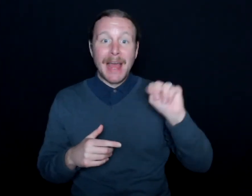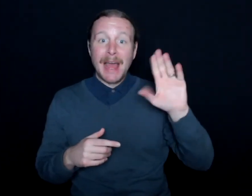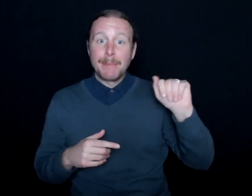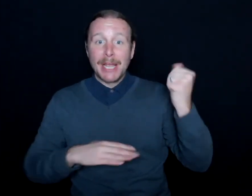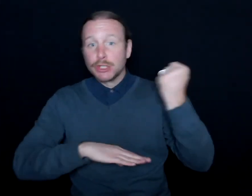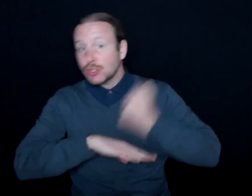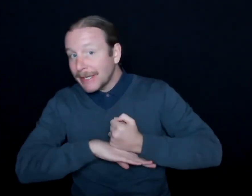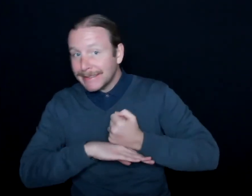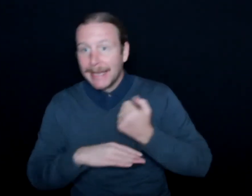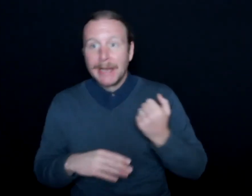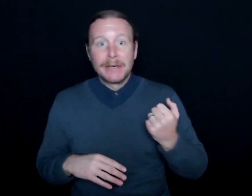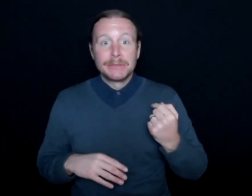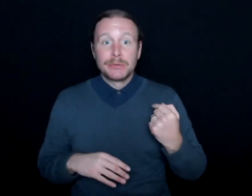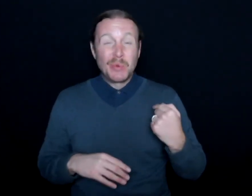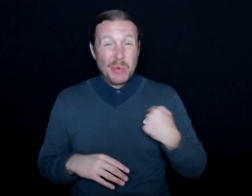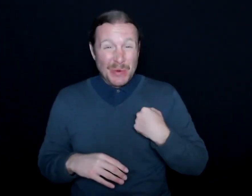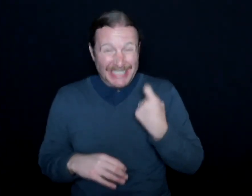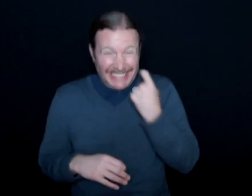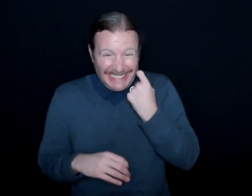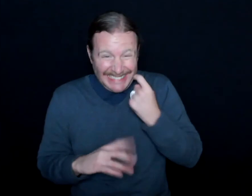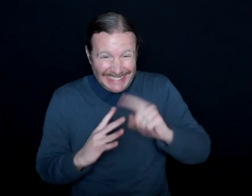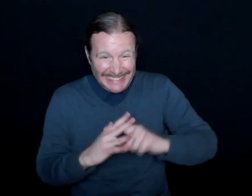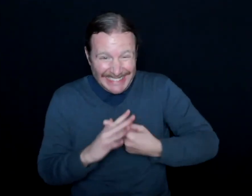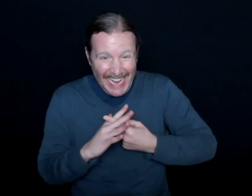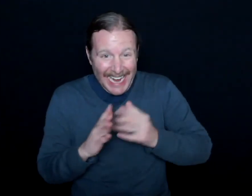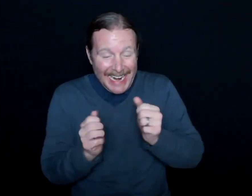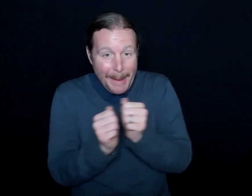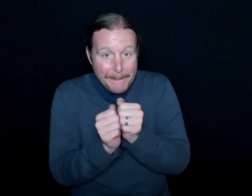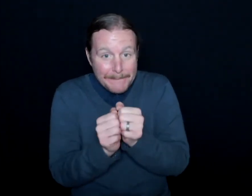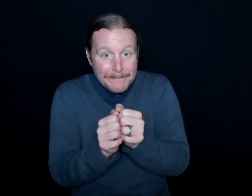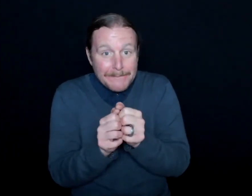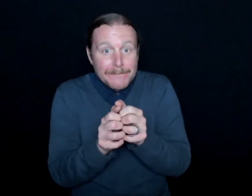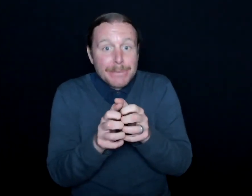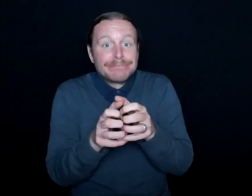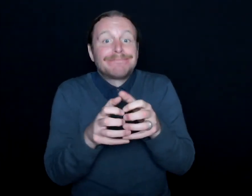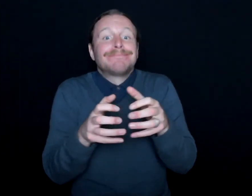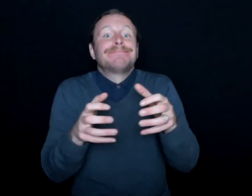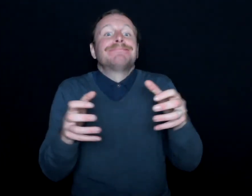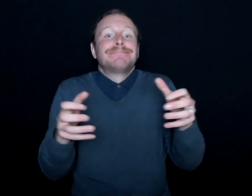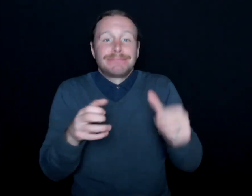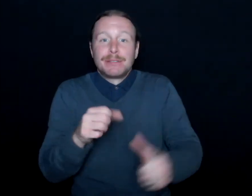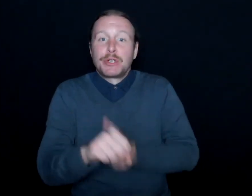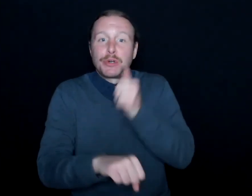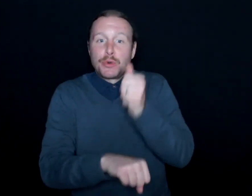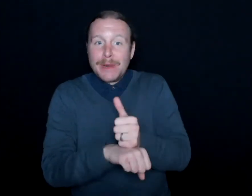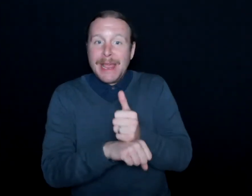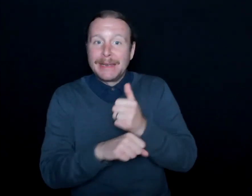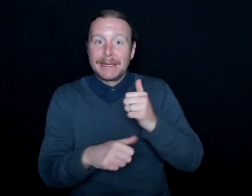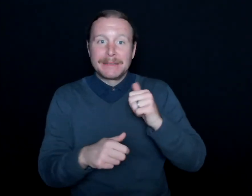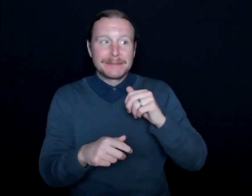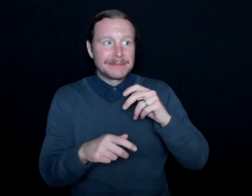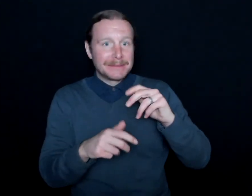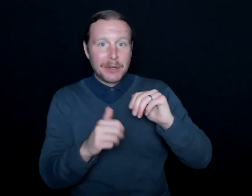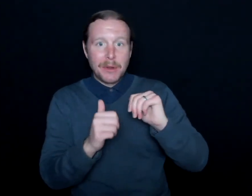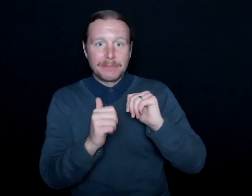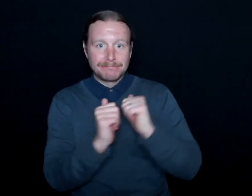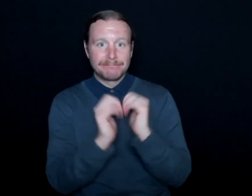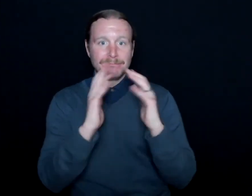And we were just in the first steps-- in its infancy of creating a professional sports interpreting company.